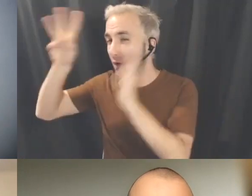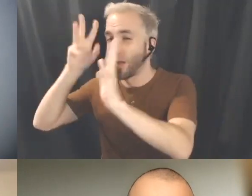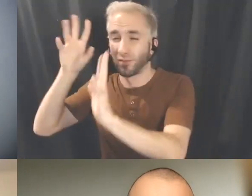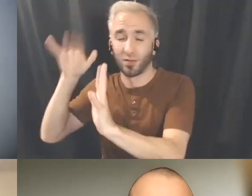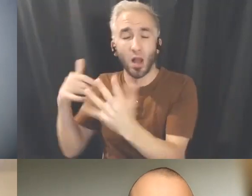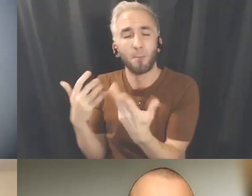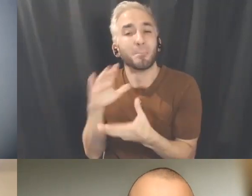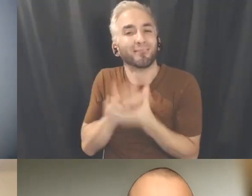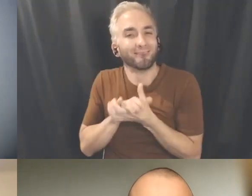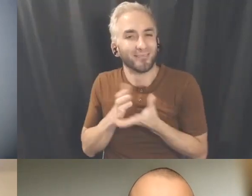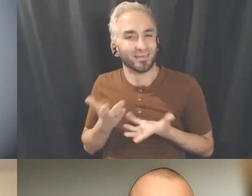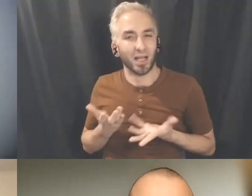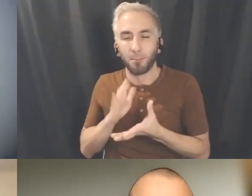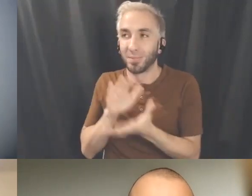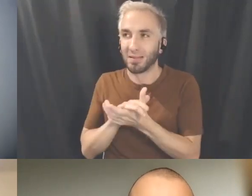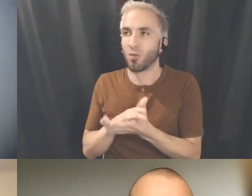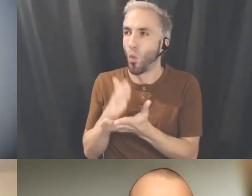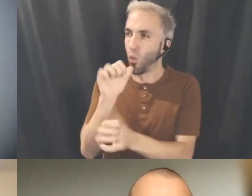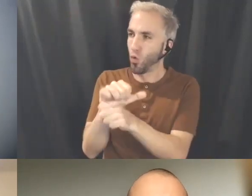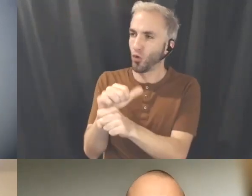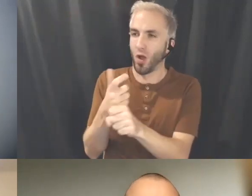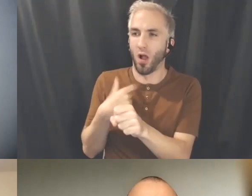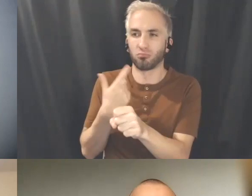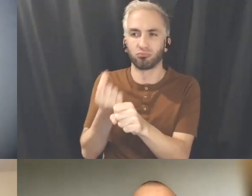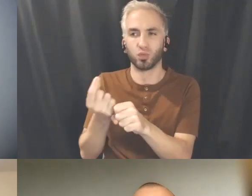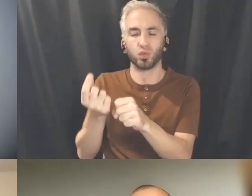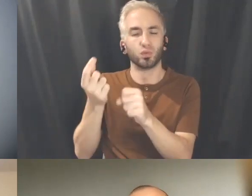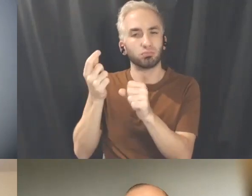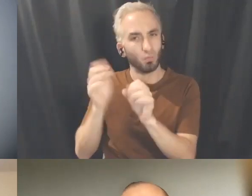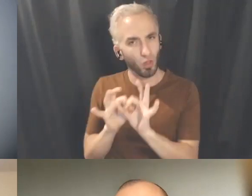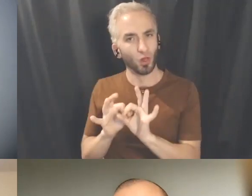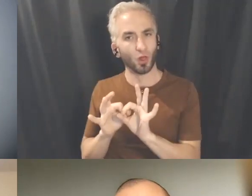the work that you do as artists as creators you know and I think understanding